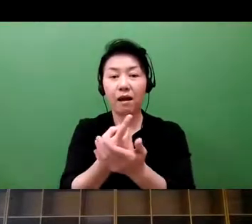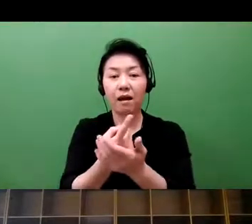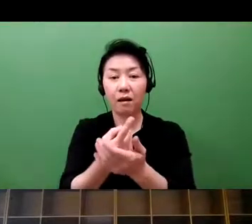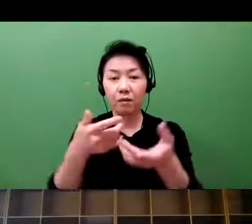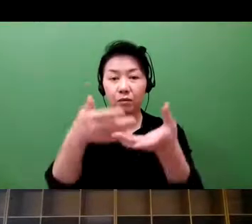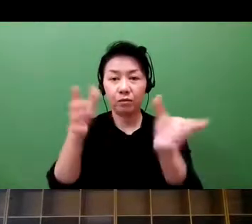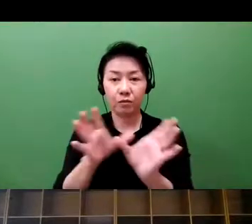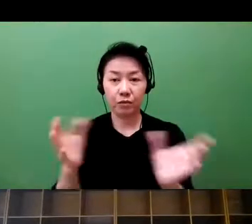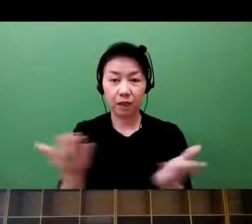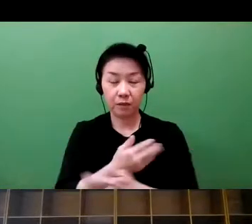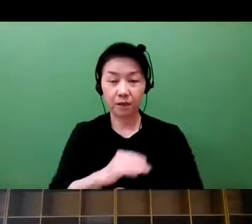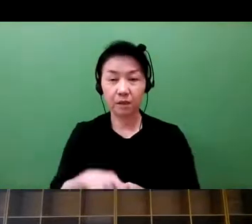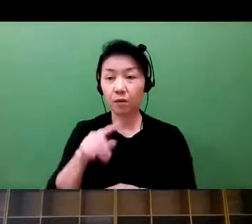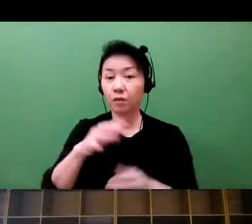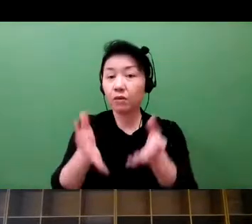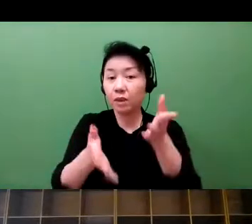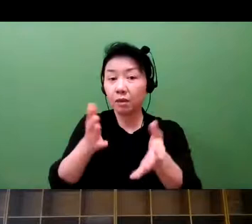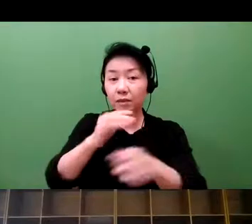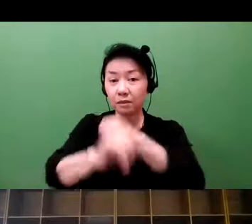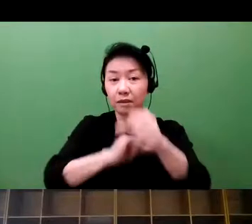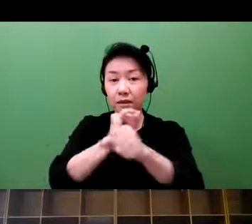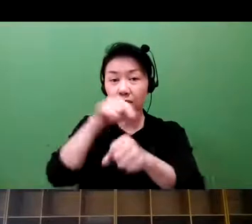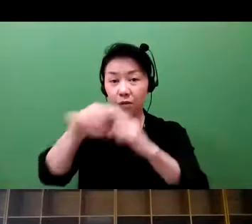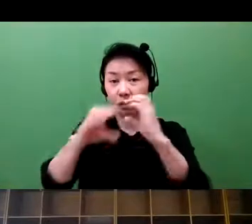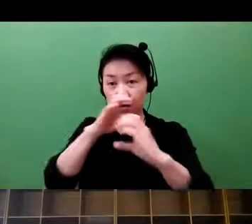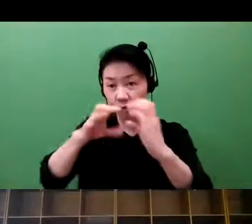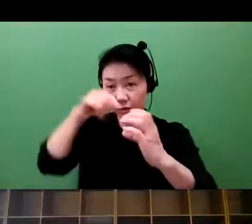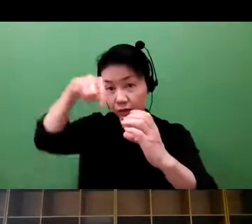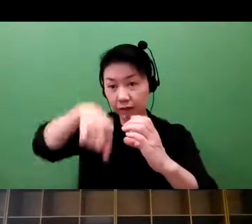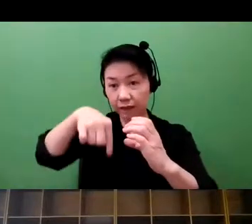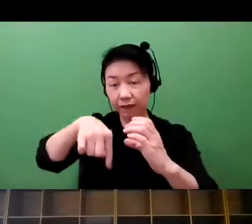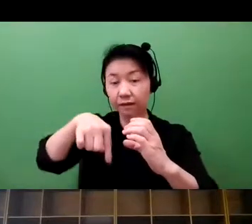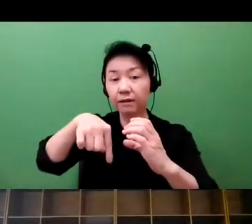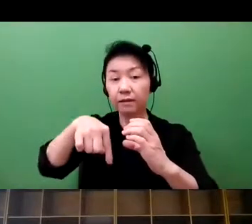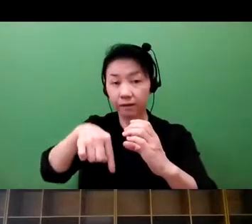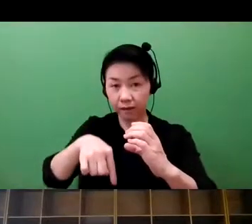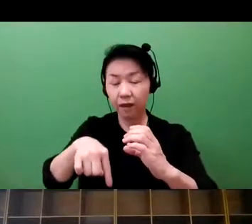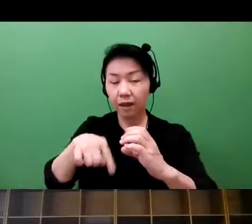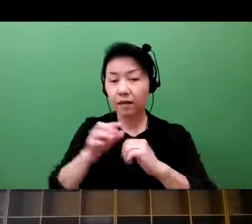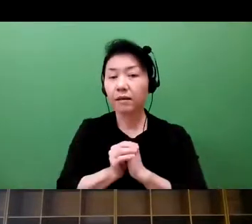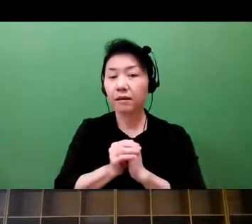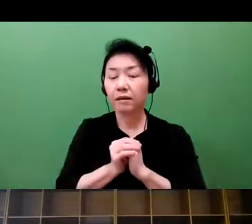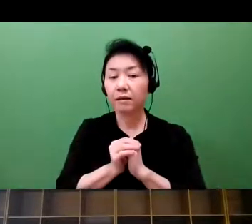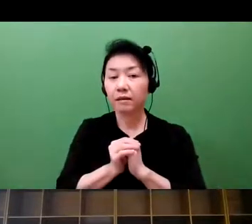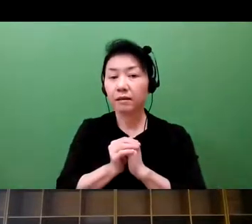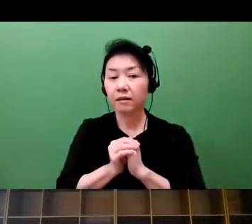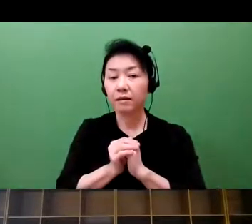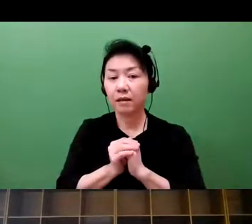The number comes to 120,000 doctors. And within the internet community,